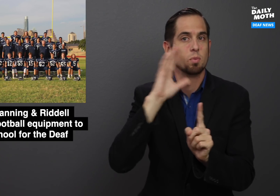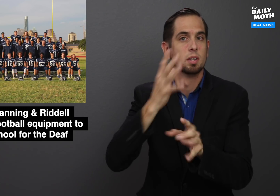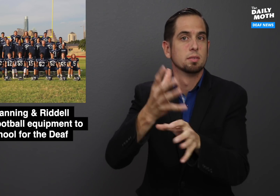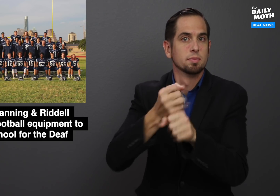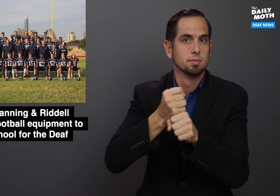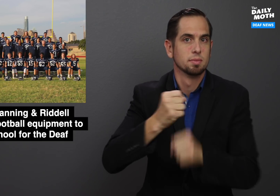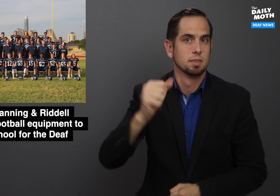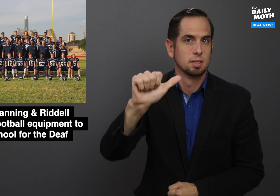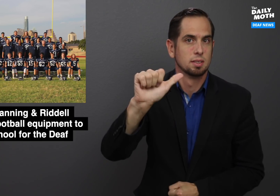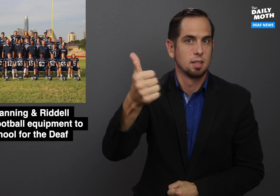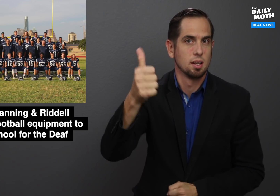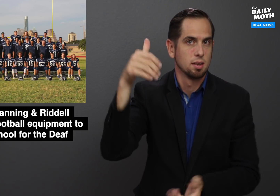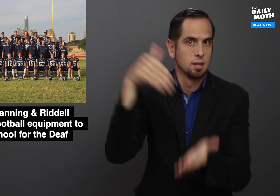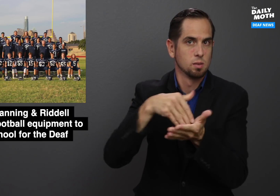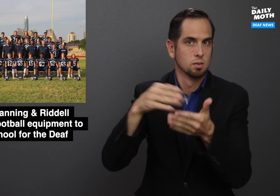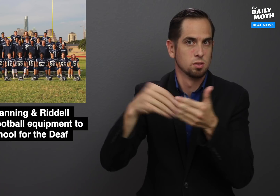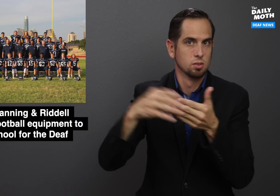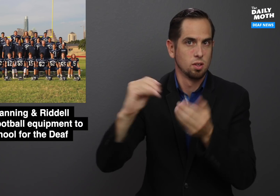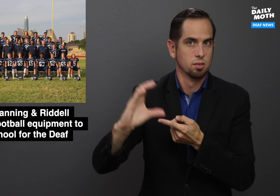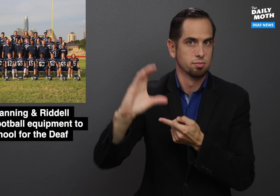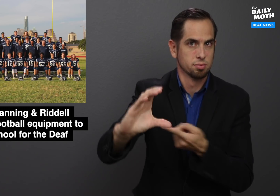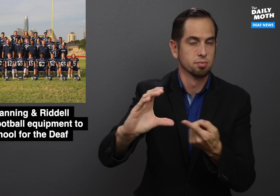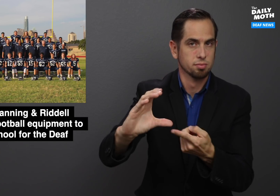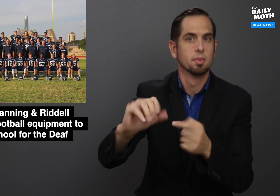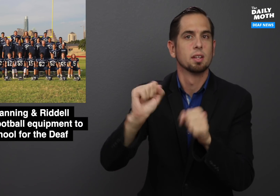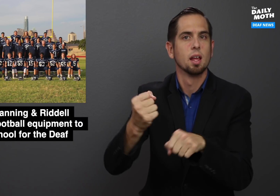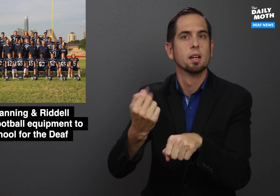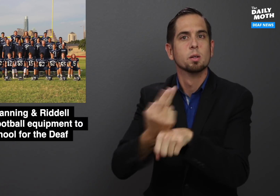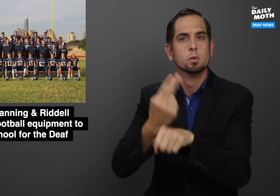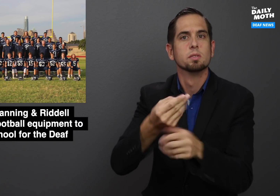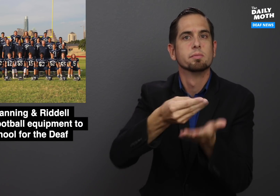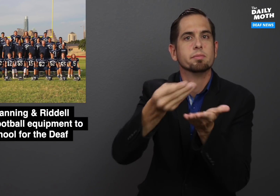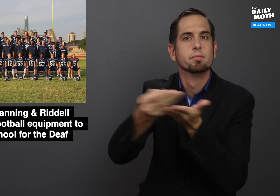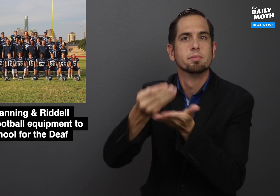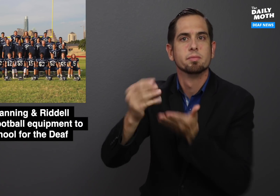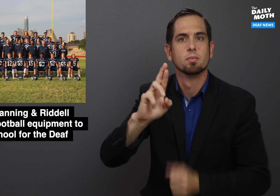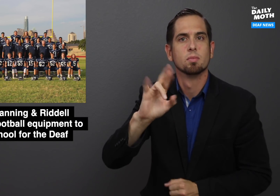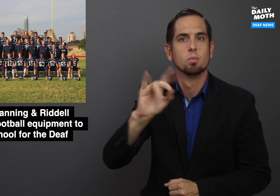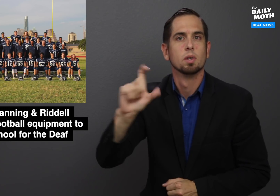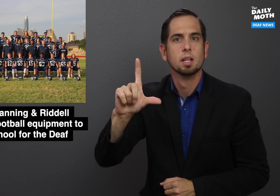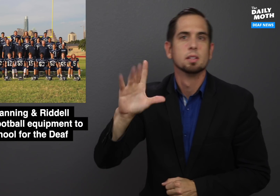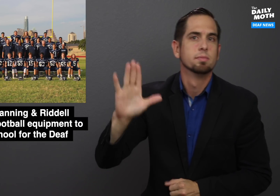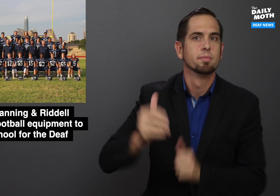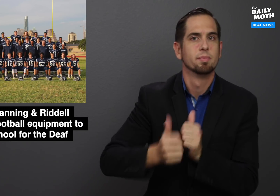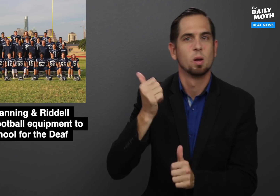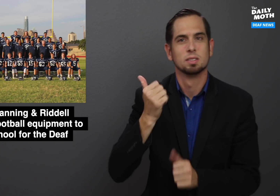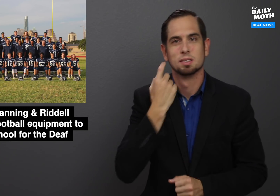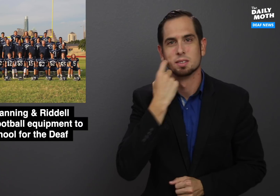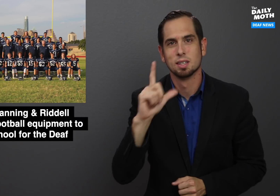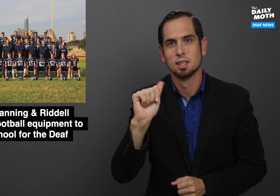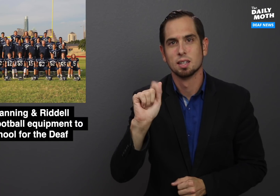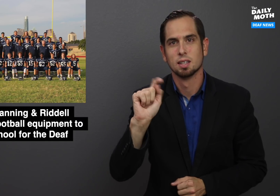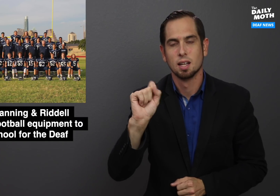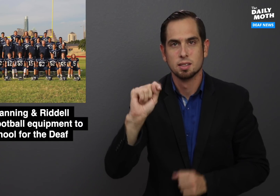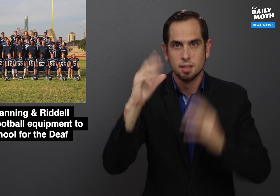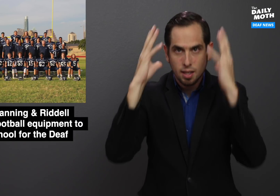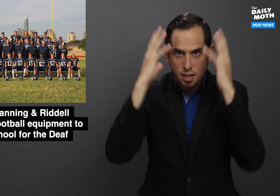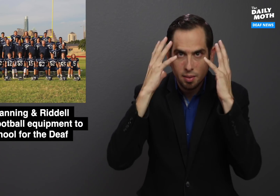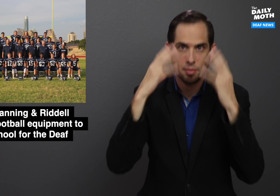receive $10,000 to use on Riddell's latest helmets,